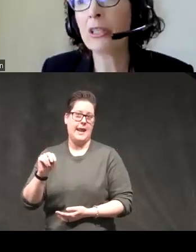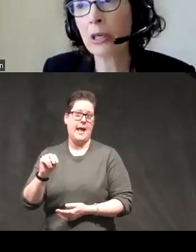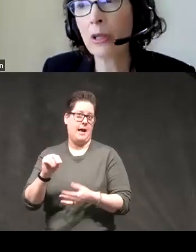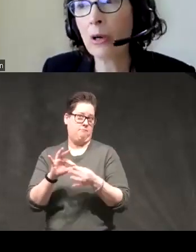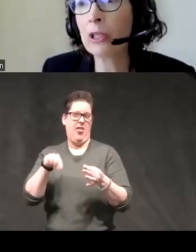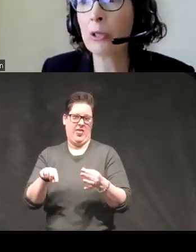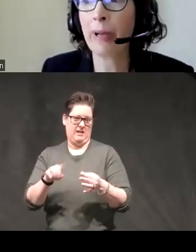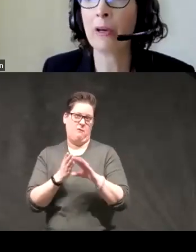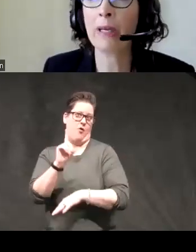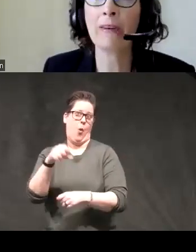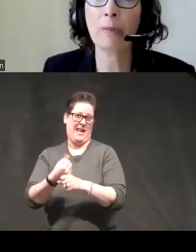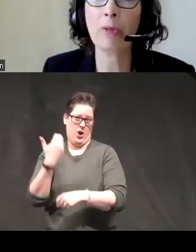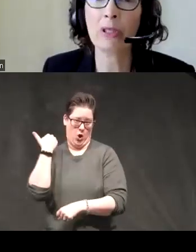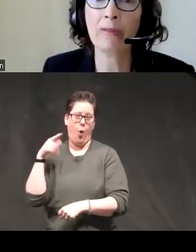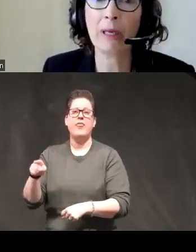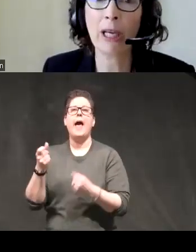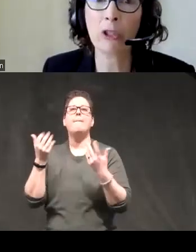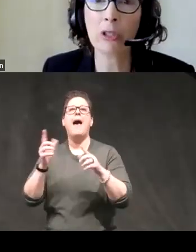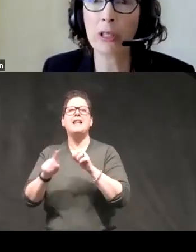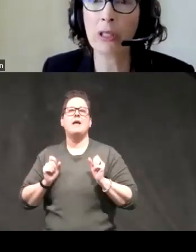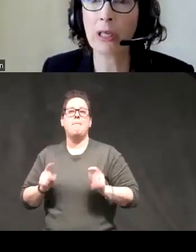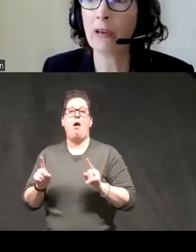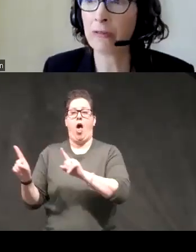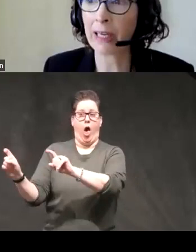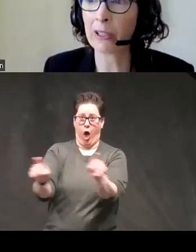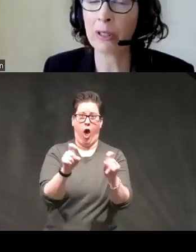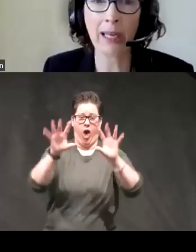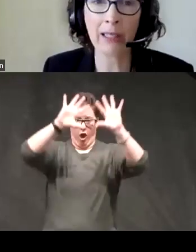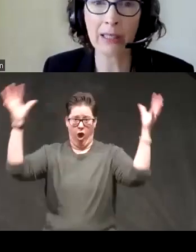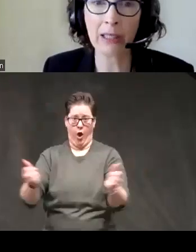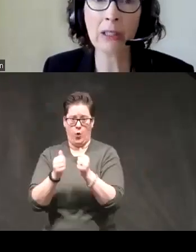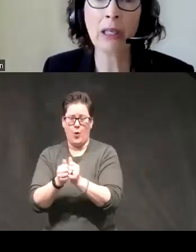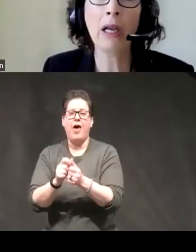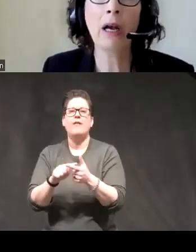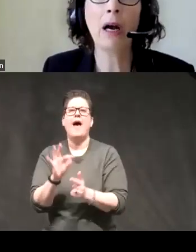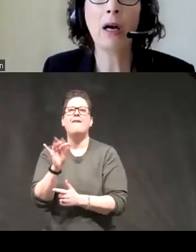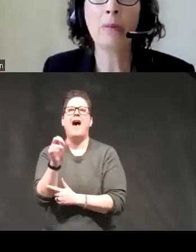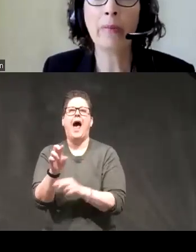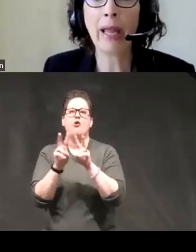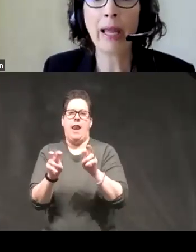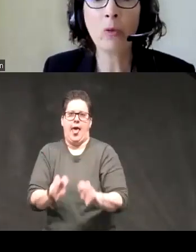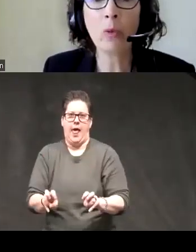they took a large battery of impulsivity measures and did a factor analysis and